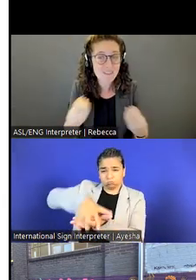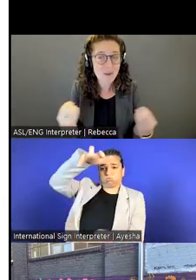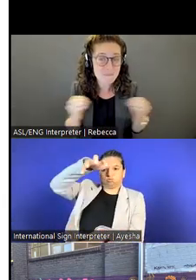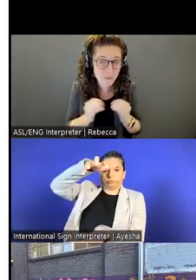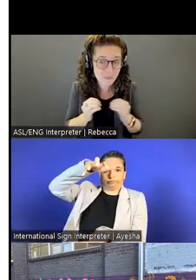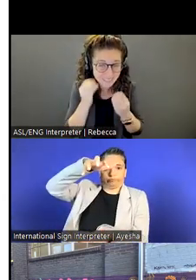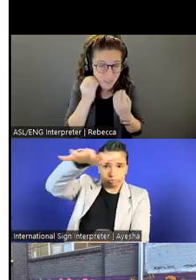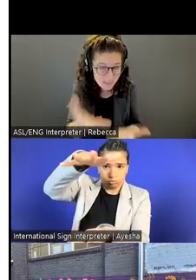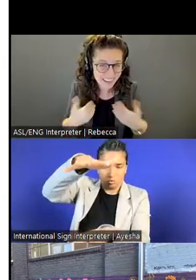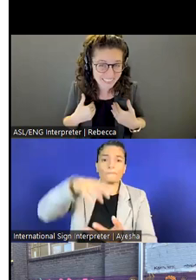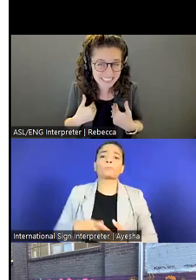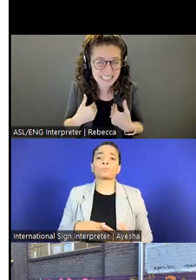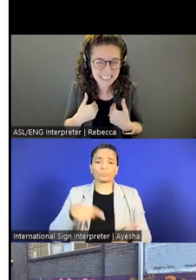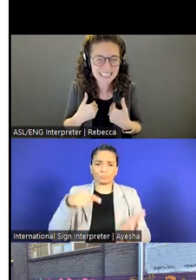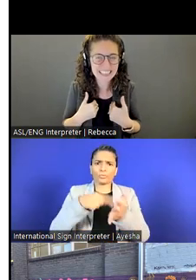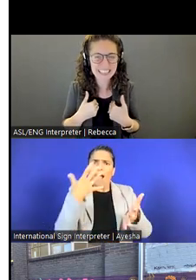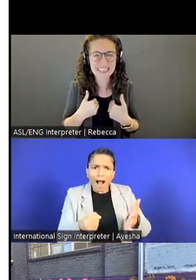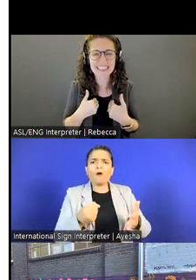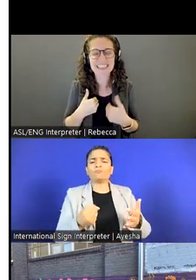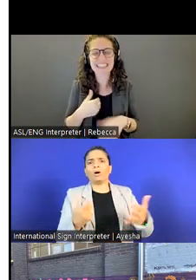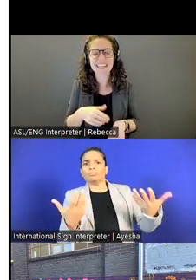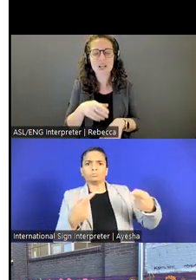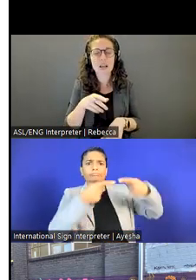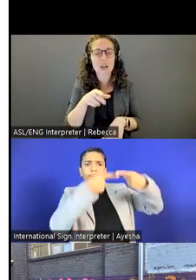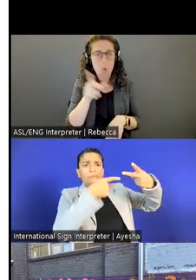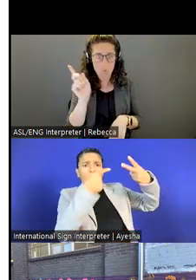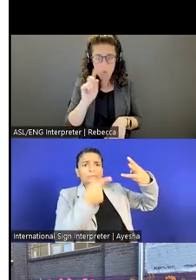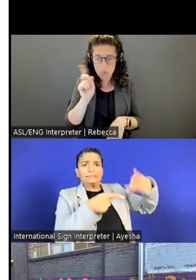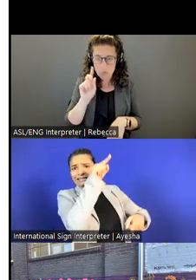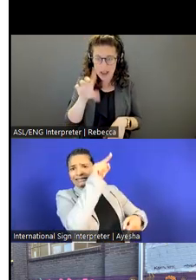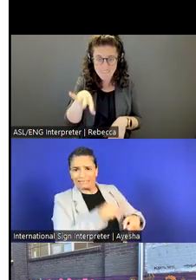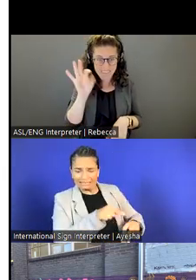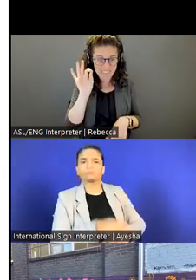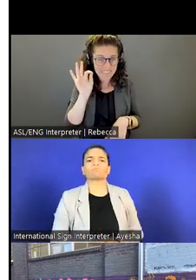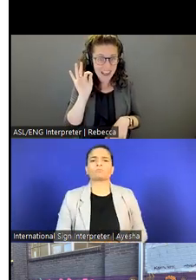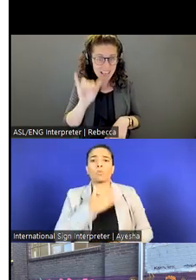So we want to make sure that you know where to find not just opportunities of these organizations,